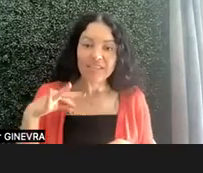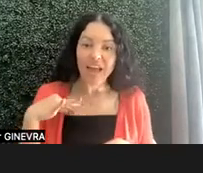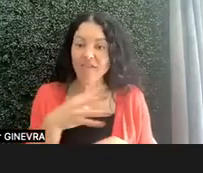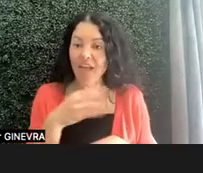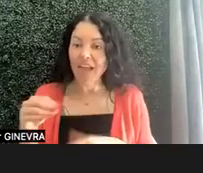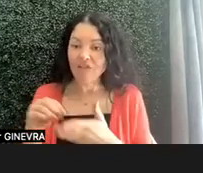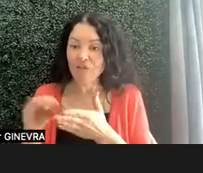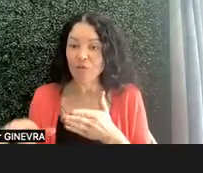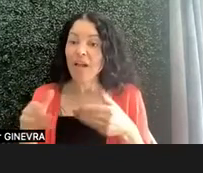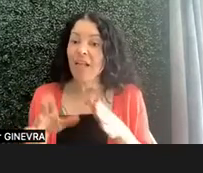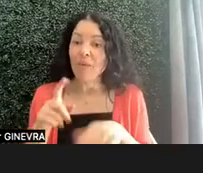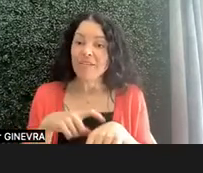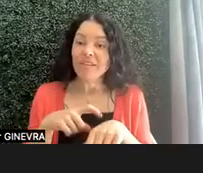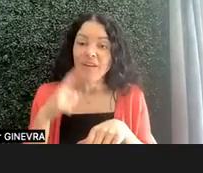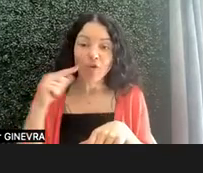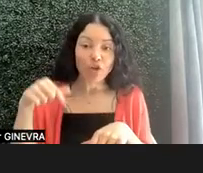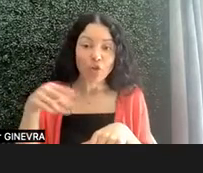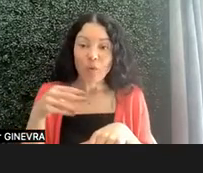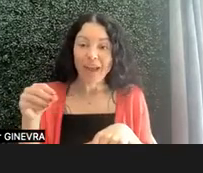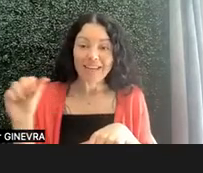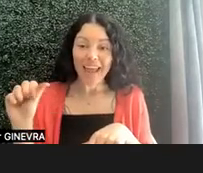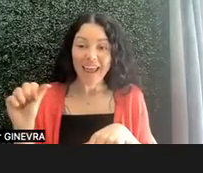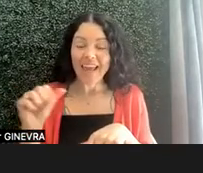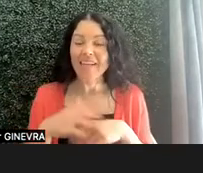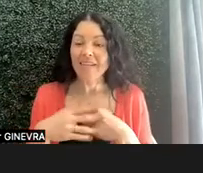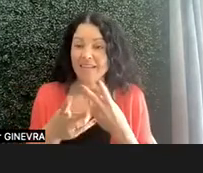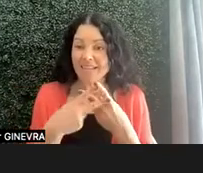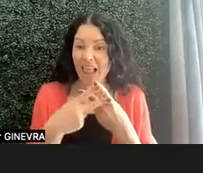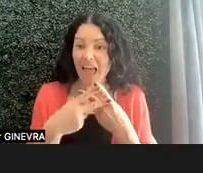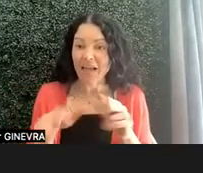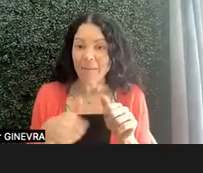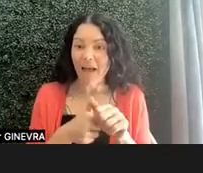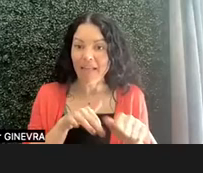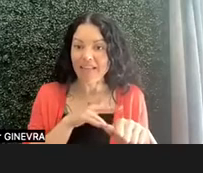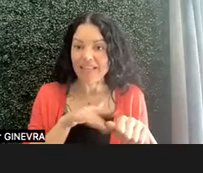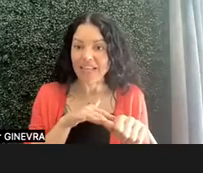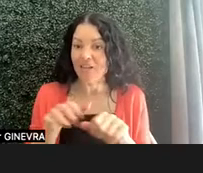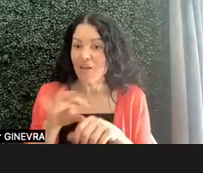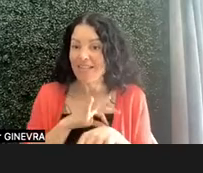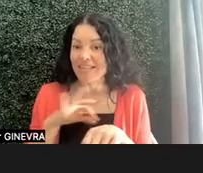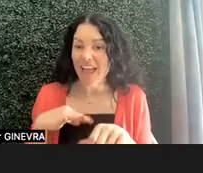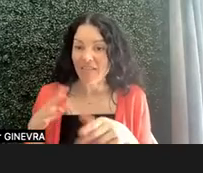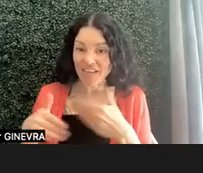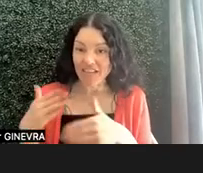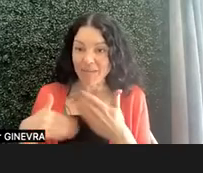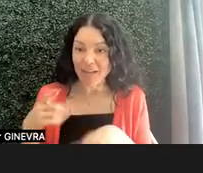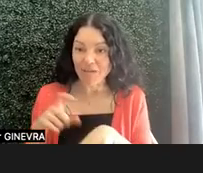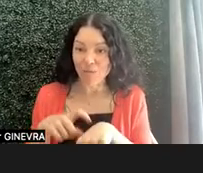for Q&A and reflections. Slack behind the scenes so that staff could keep things moving and rely on one another.